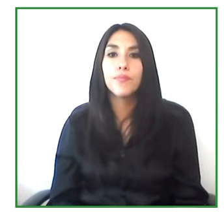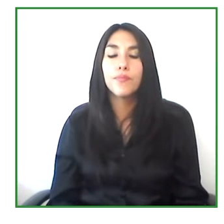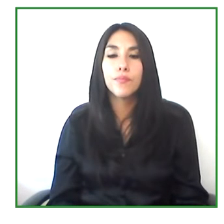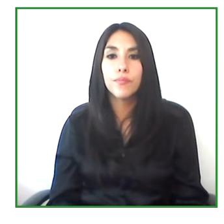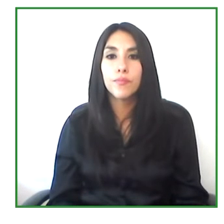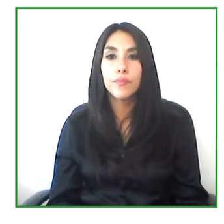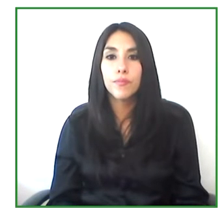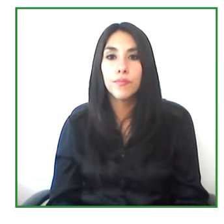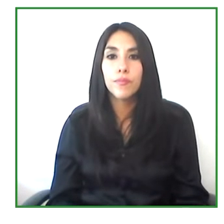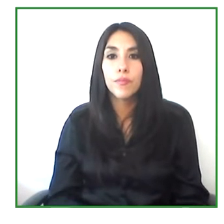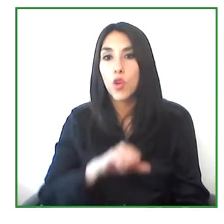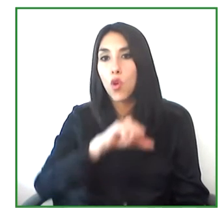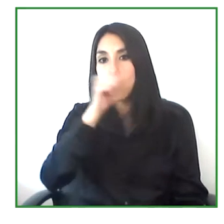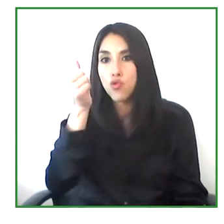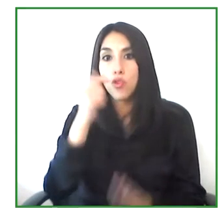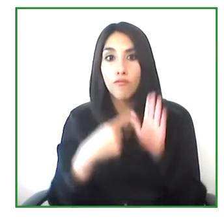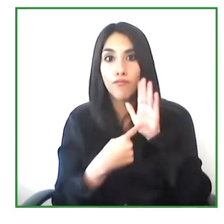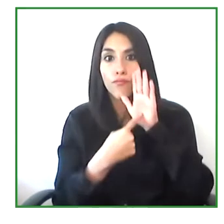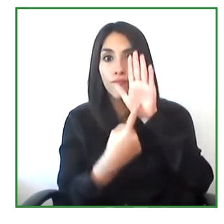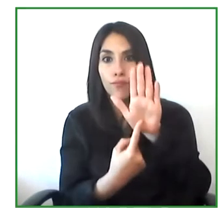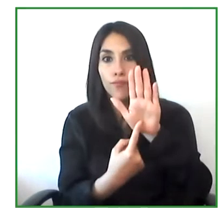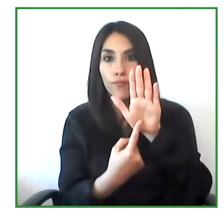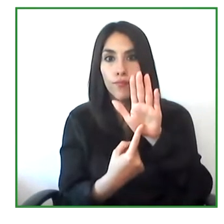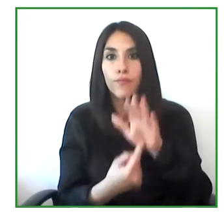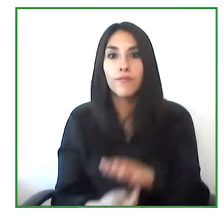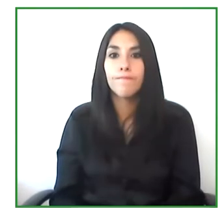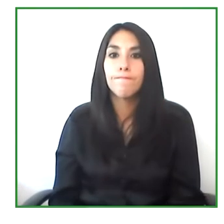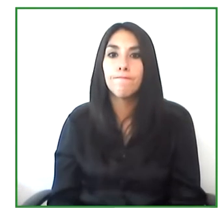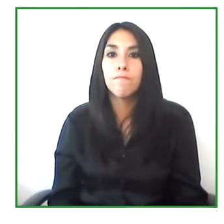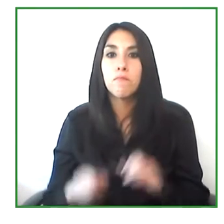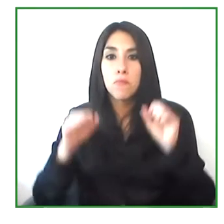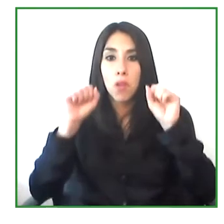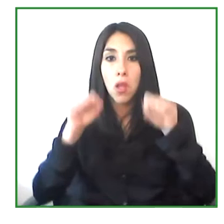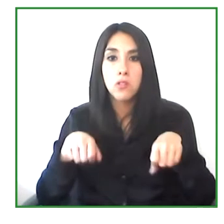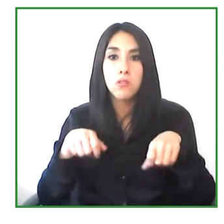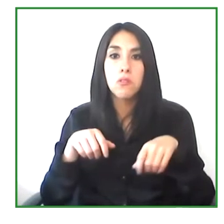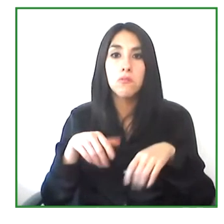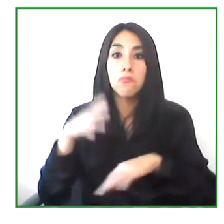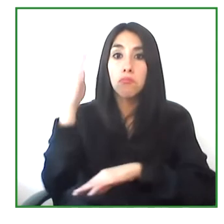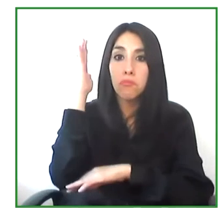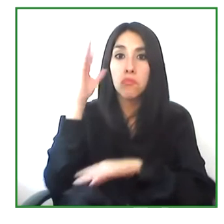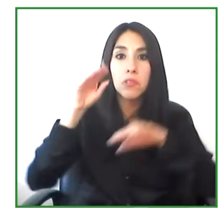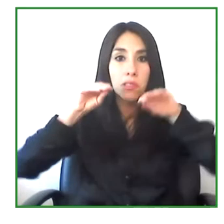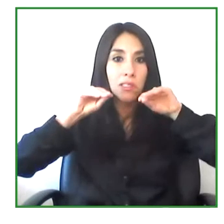Out of this a sample of users that we can train they should a percentage of them